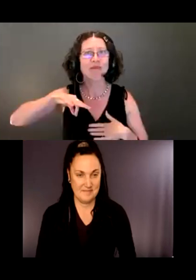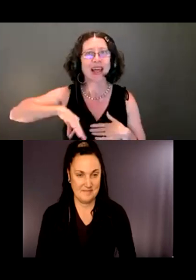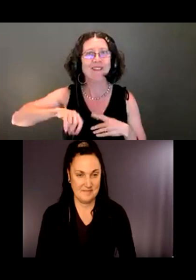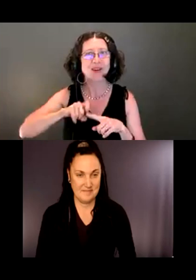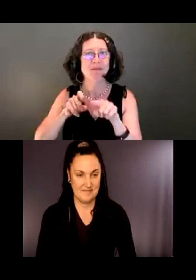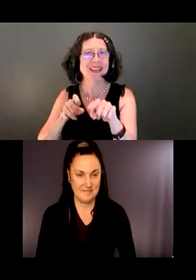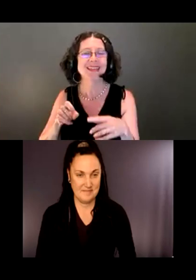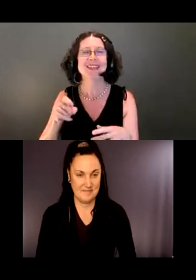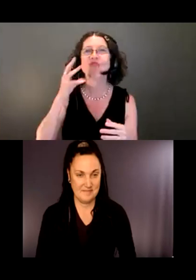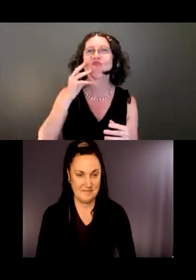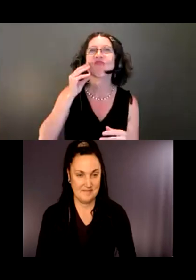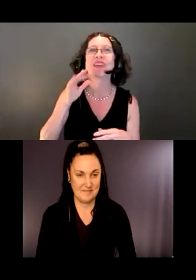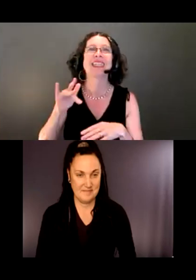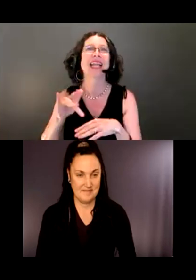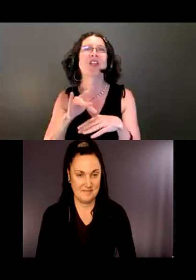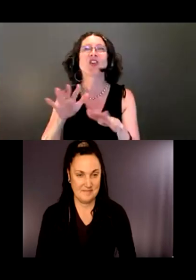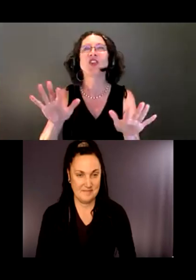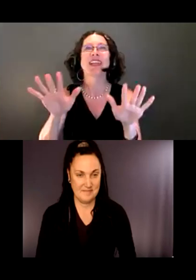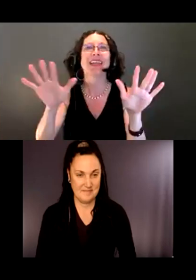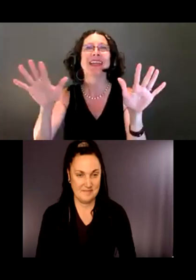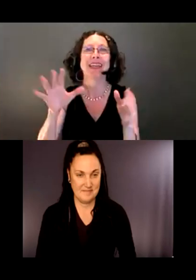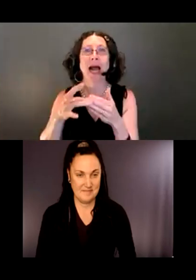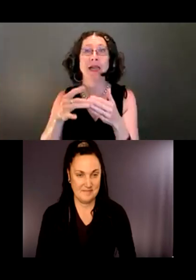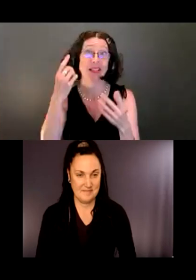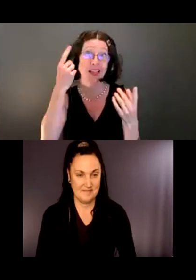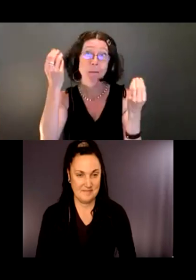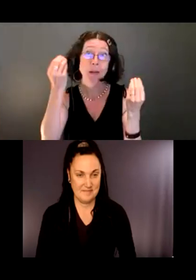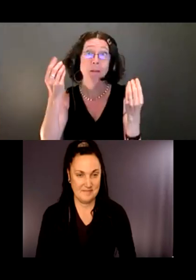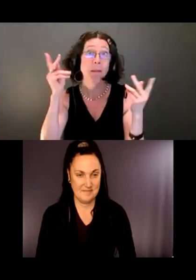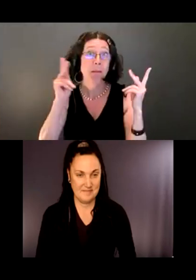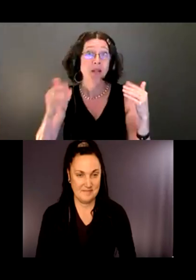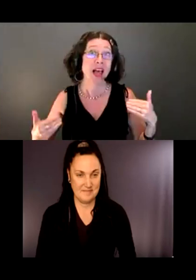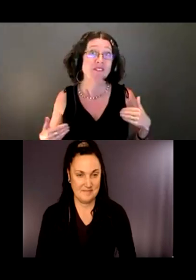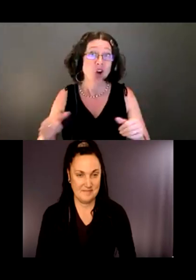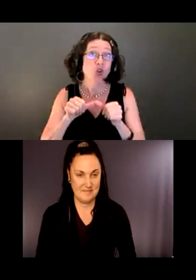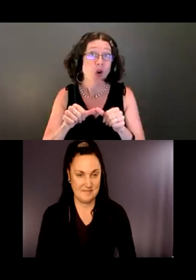Think about people who live with chronic depression or anxiety. A connection to nature can be very soothing and relaxing.